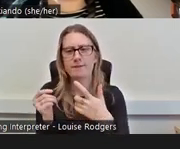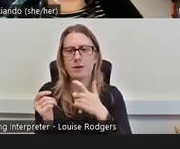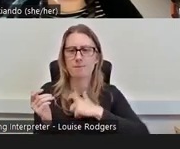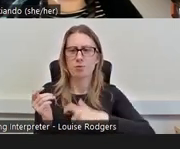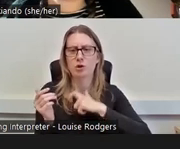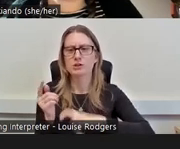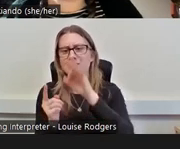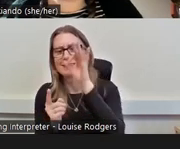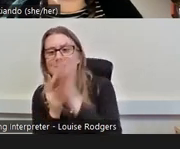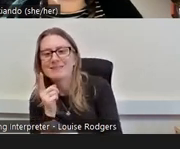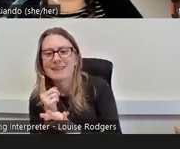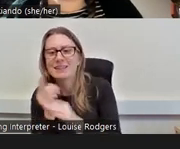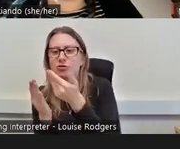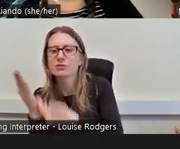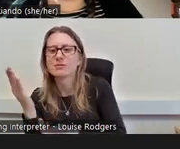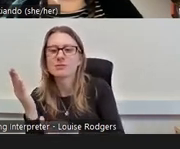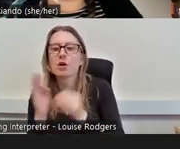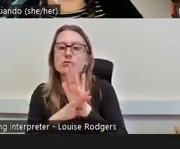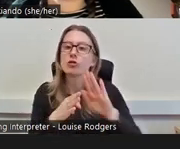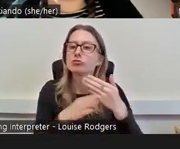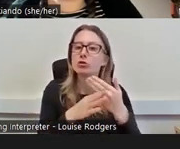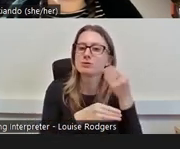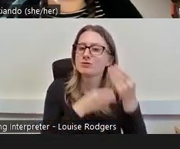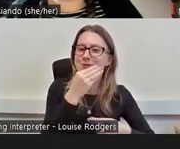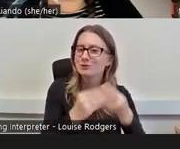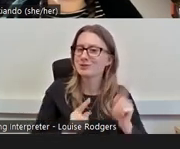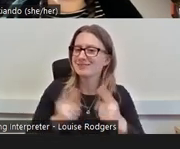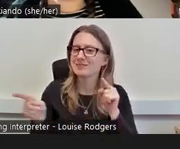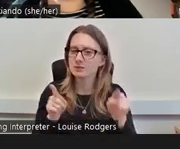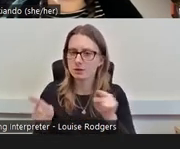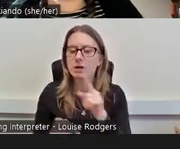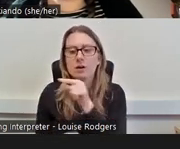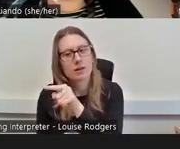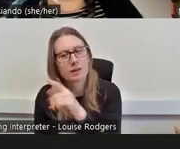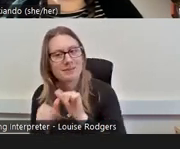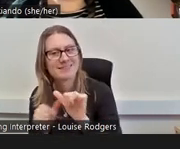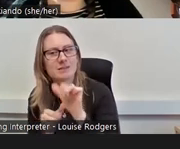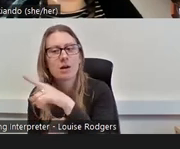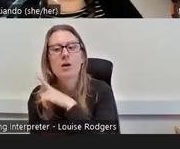description, I thought that was really useful because they said, this group said, you know,